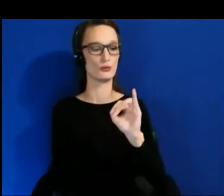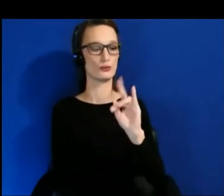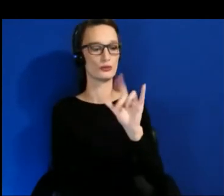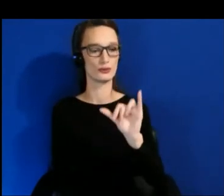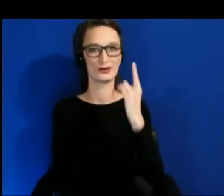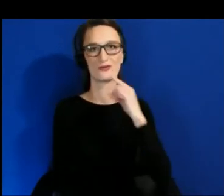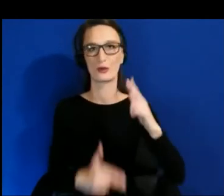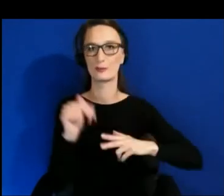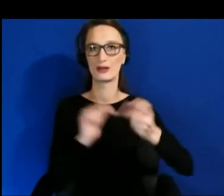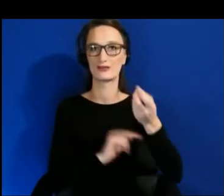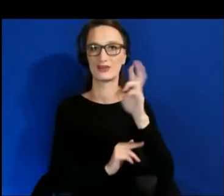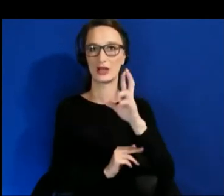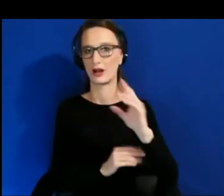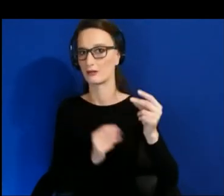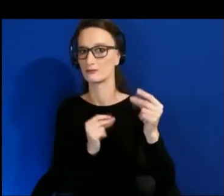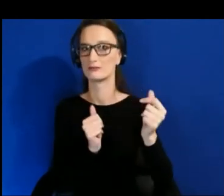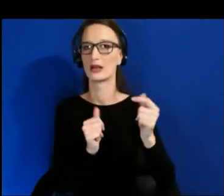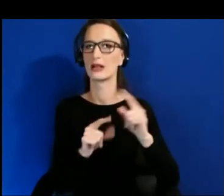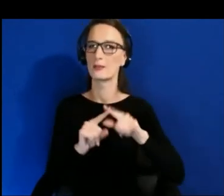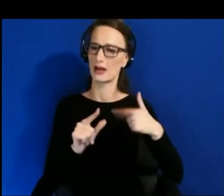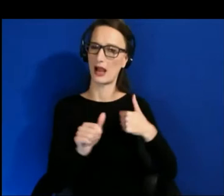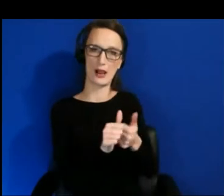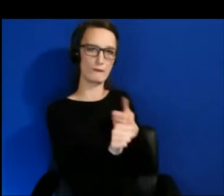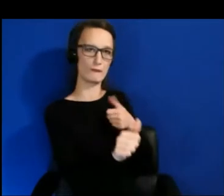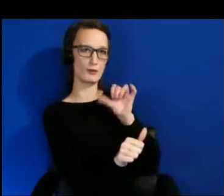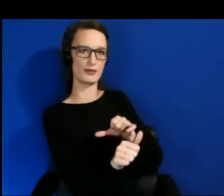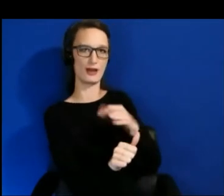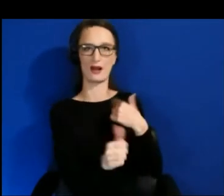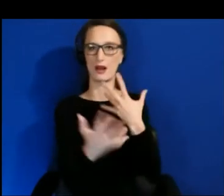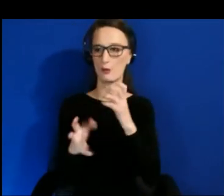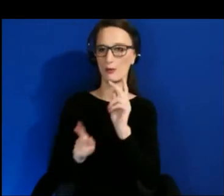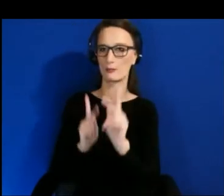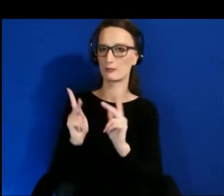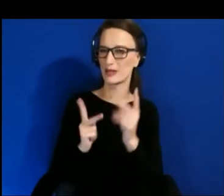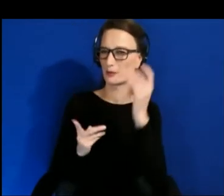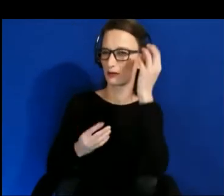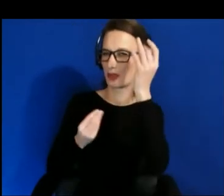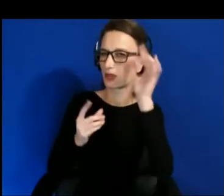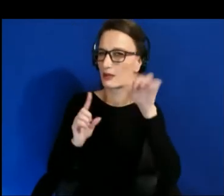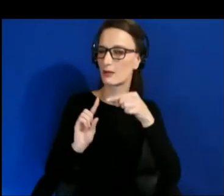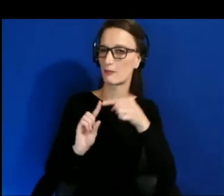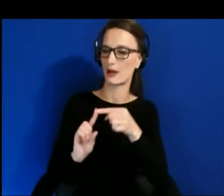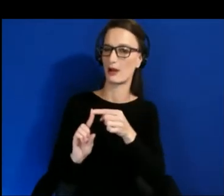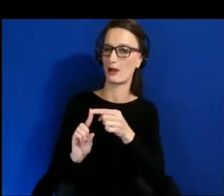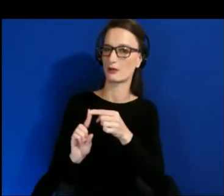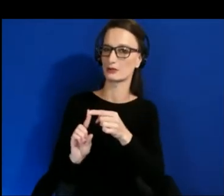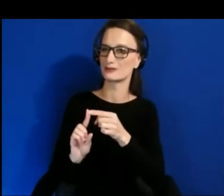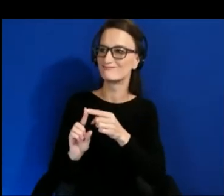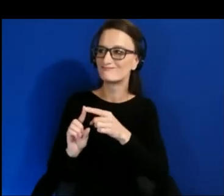I want to have people think about it in the context structure way like the way we are used to